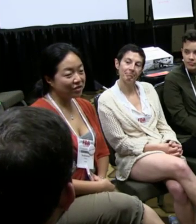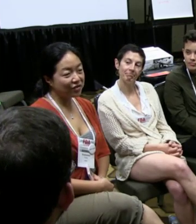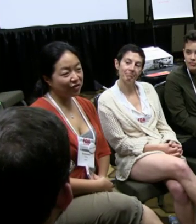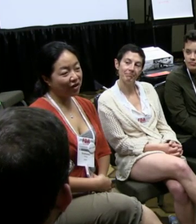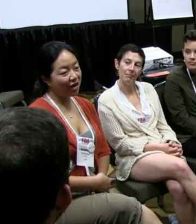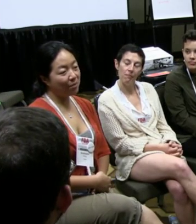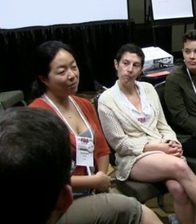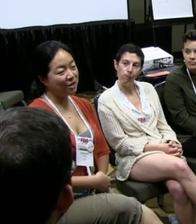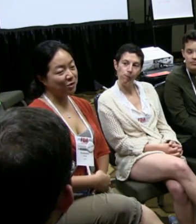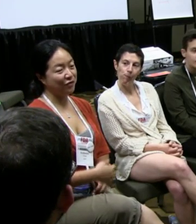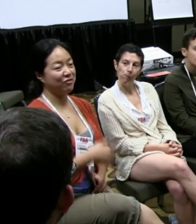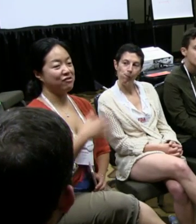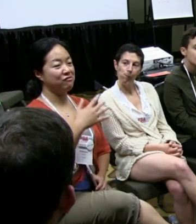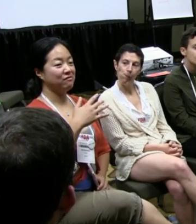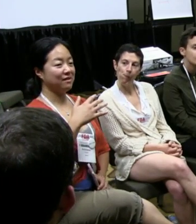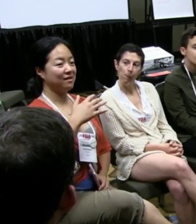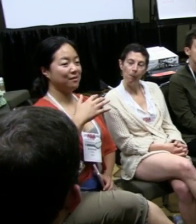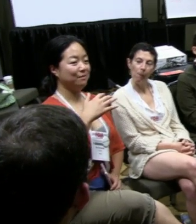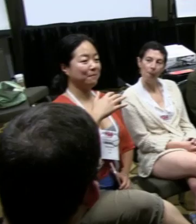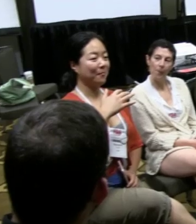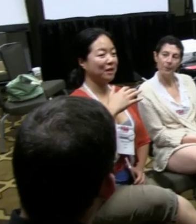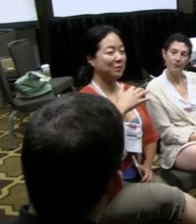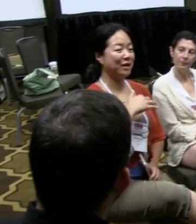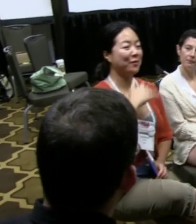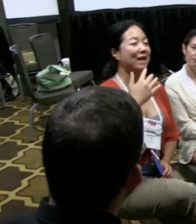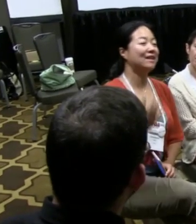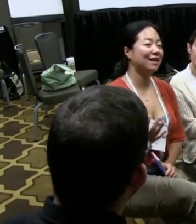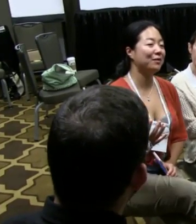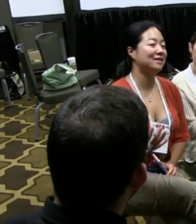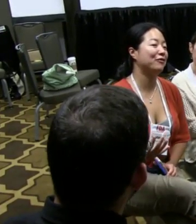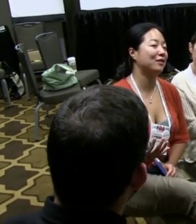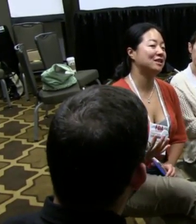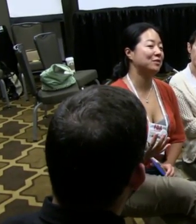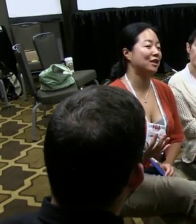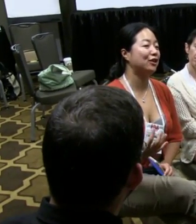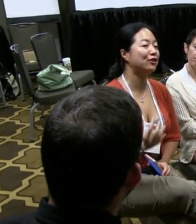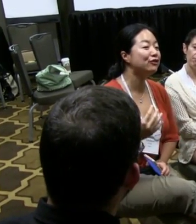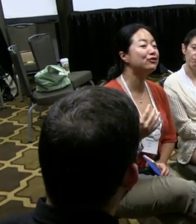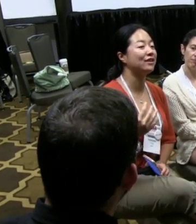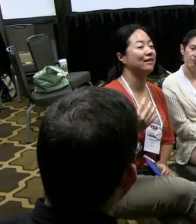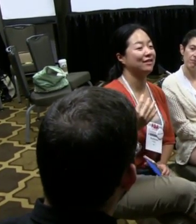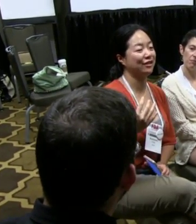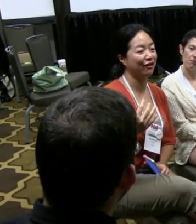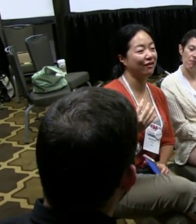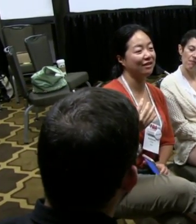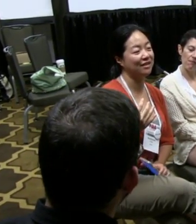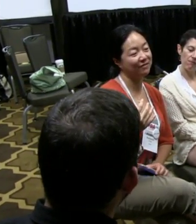So I want to start as most of you know "Spring Awakening" with Deaf West was a huge hit this year.